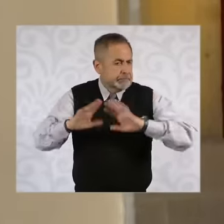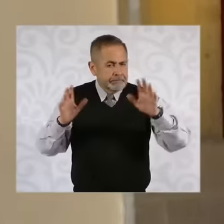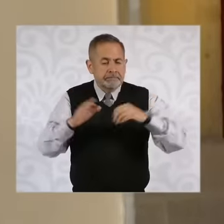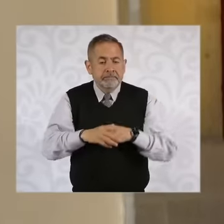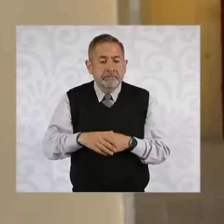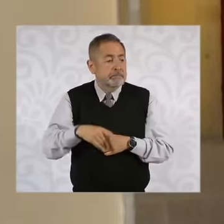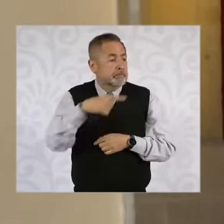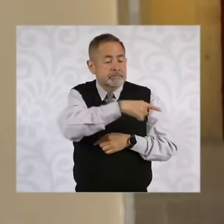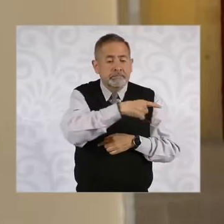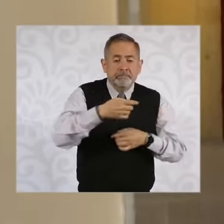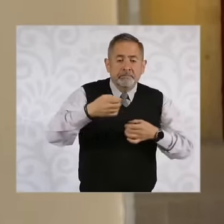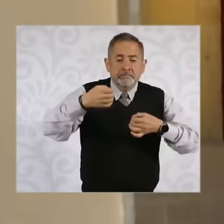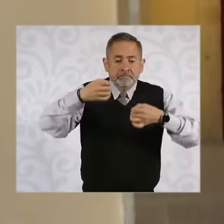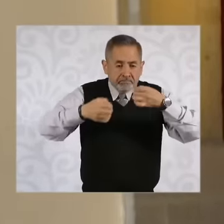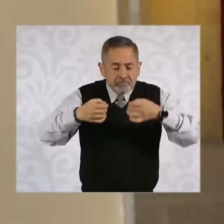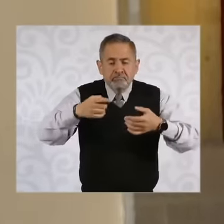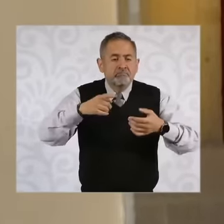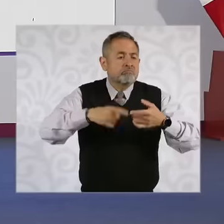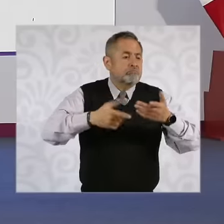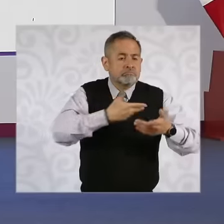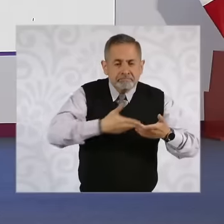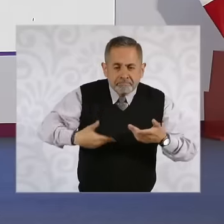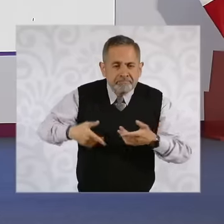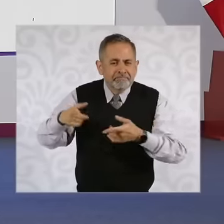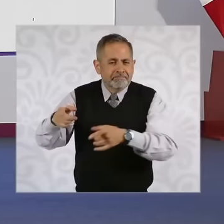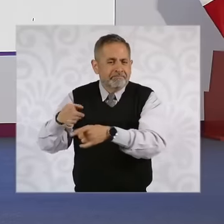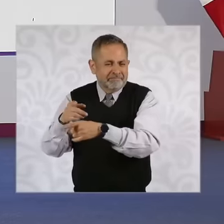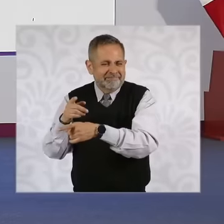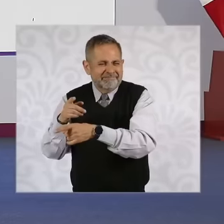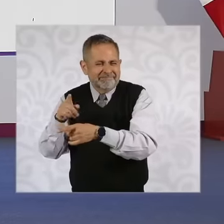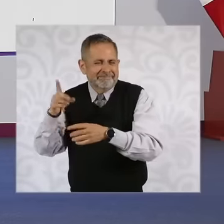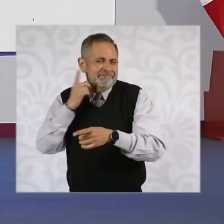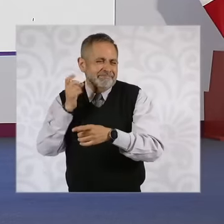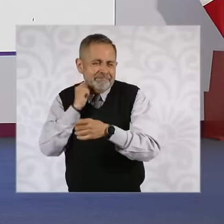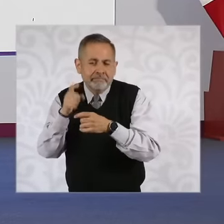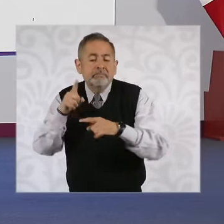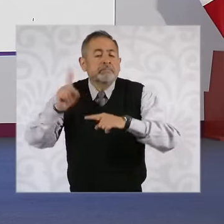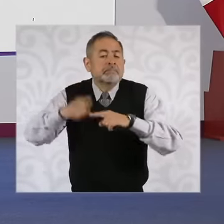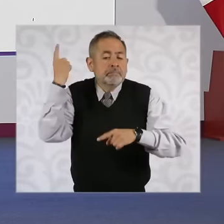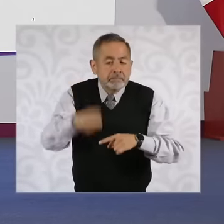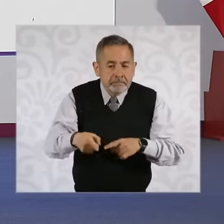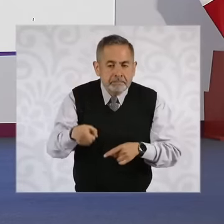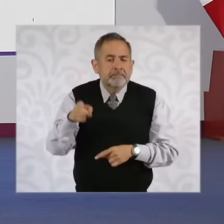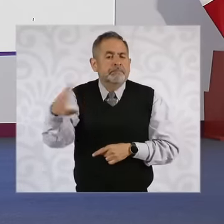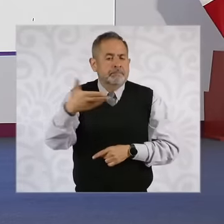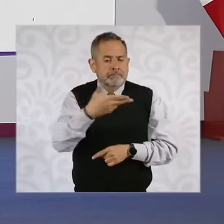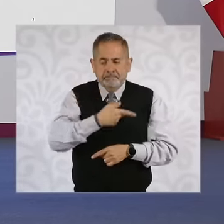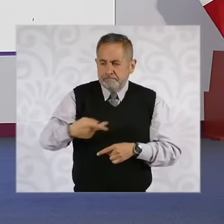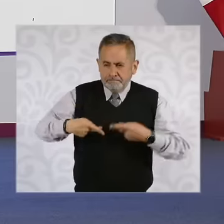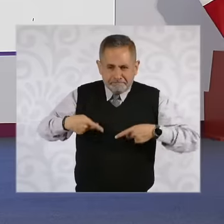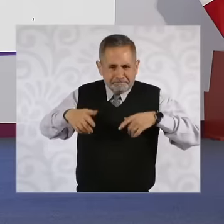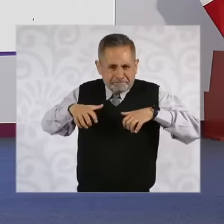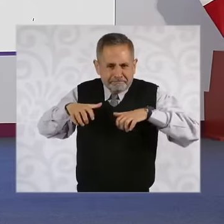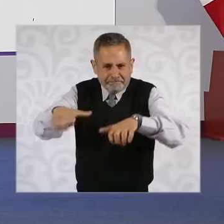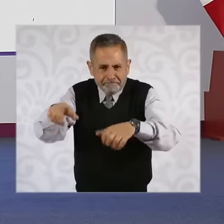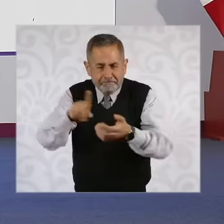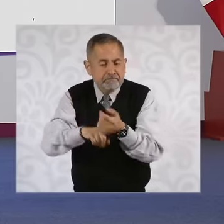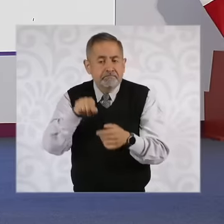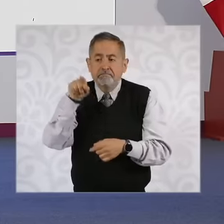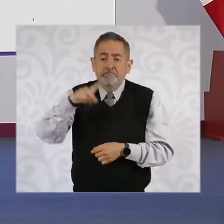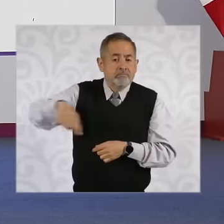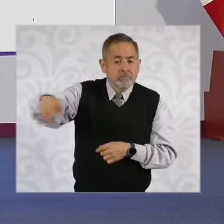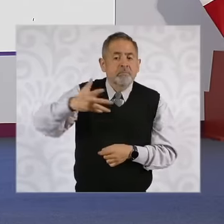emanates from the people and for their benefit the people have at all times the inalienable right